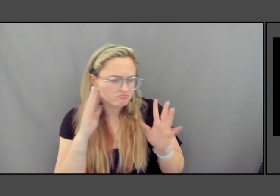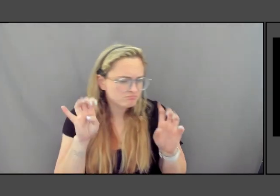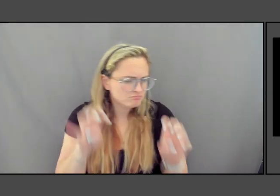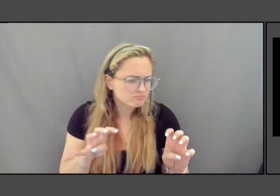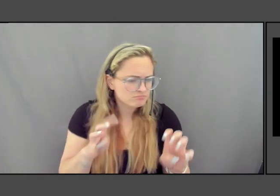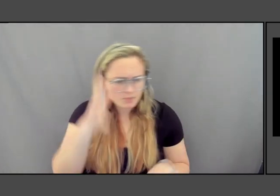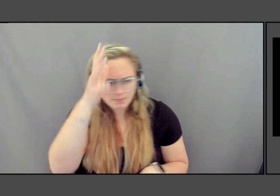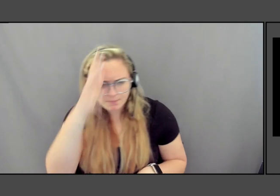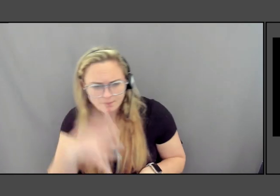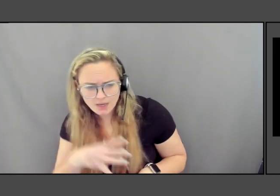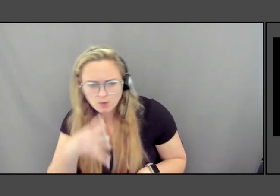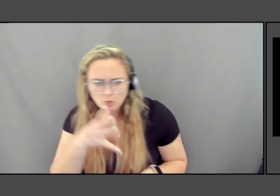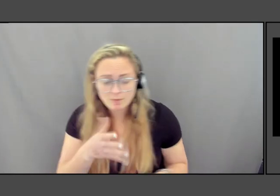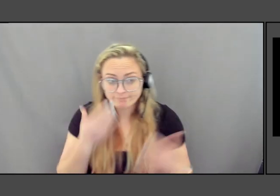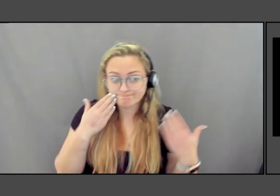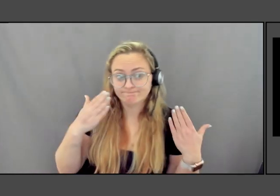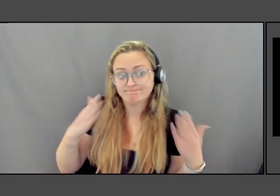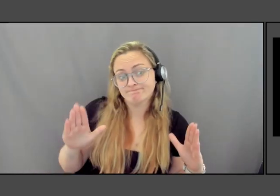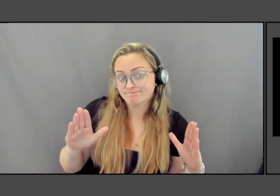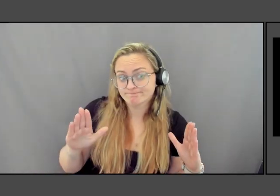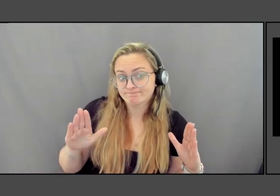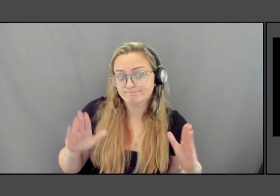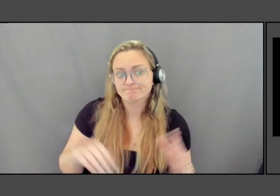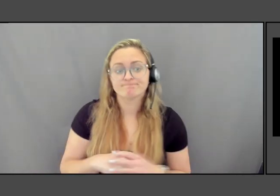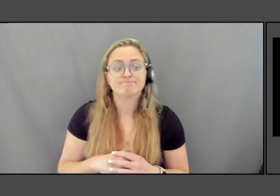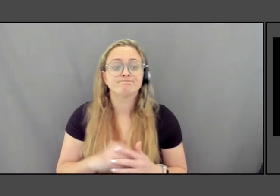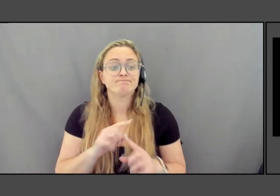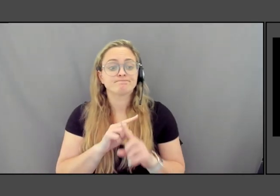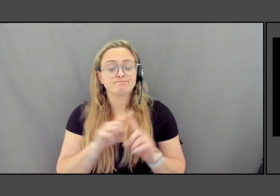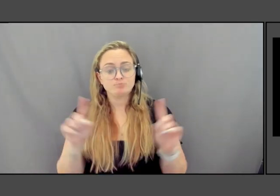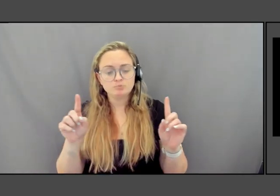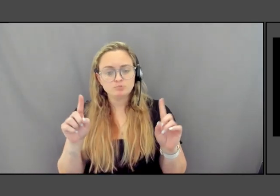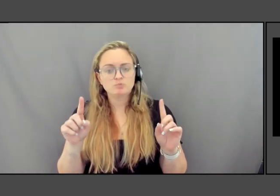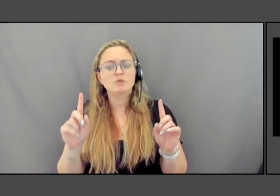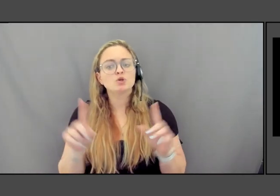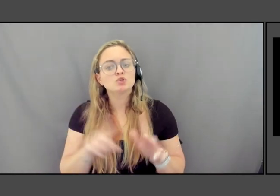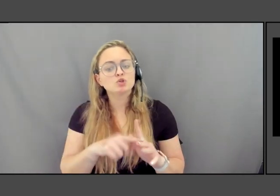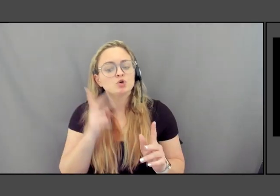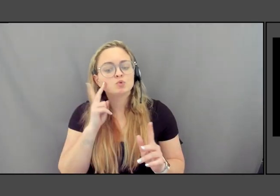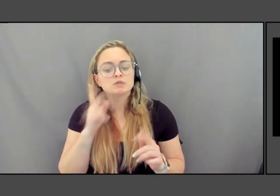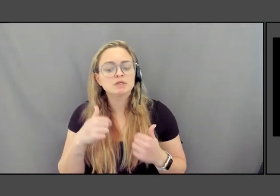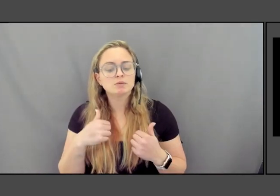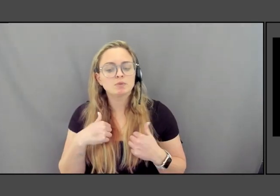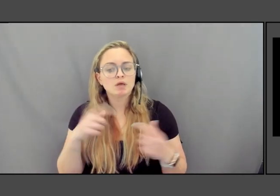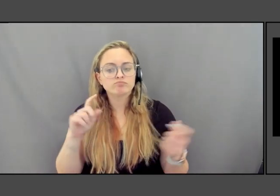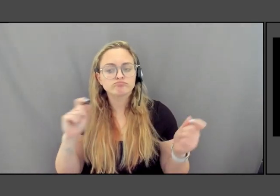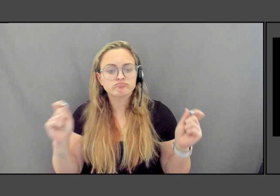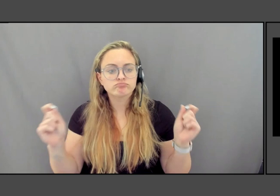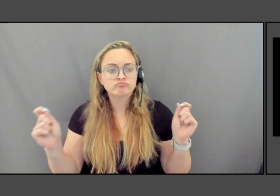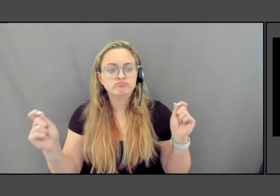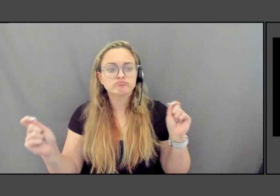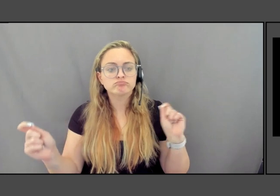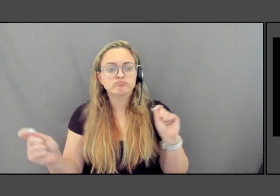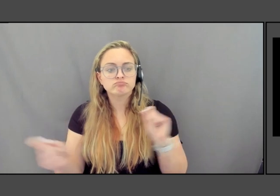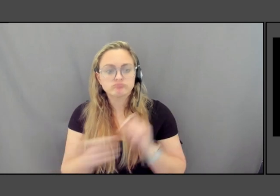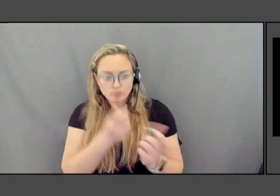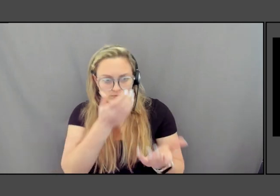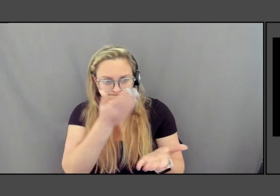But in that sense, you're beginning to see me really evolve into factual scientific data